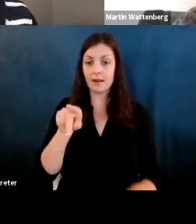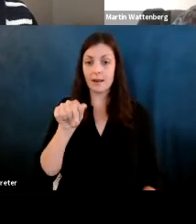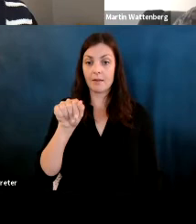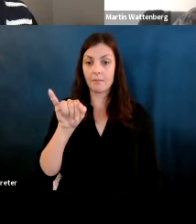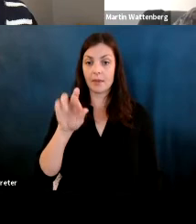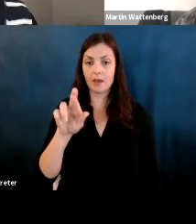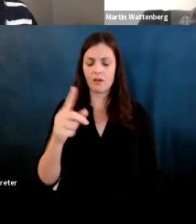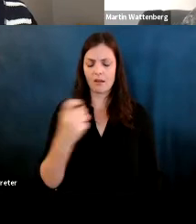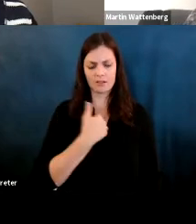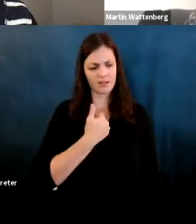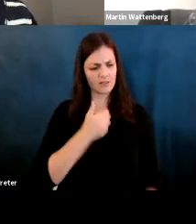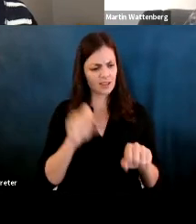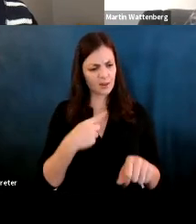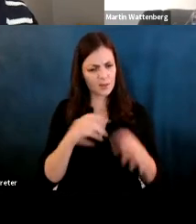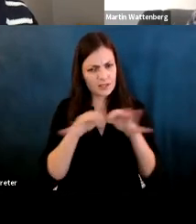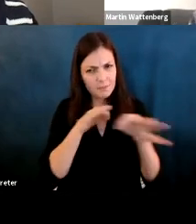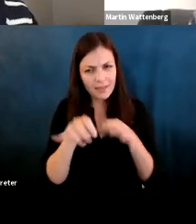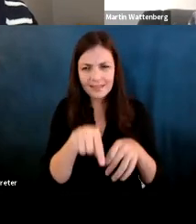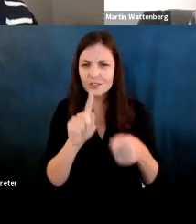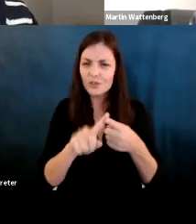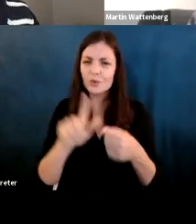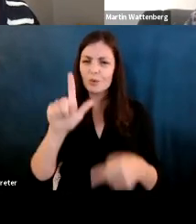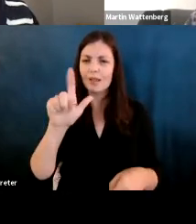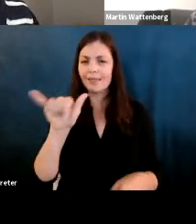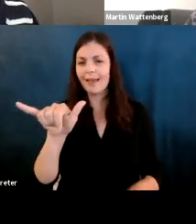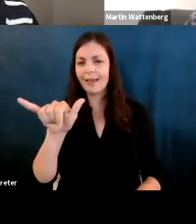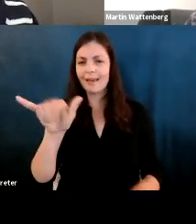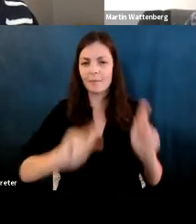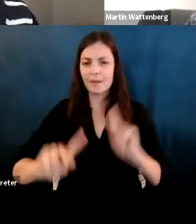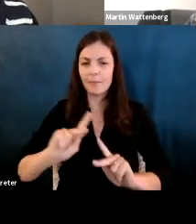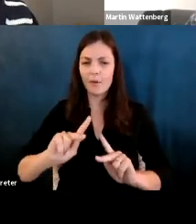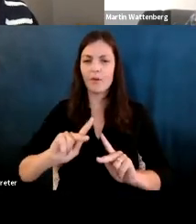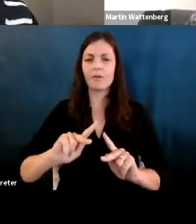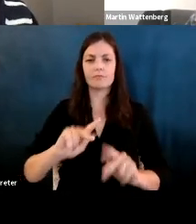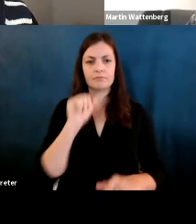Fernanda Viegas: kinds of things to lay people. Fernanda Viegas: And we think it's important right because.